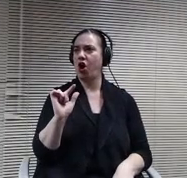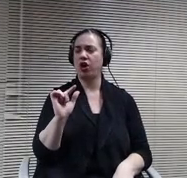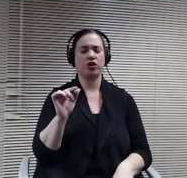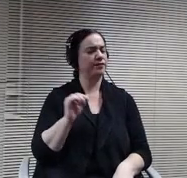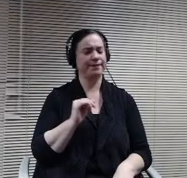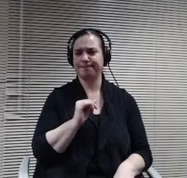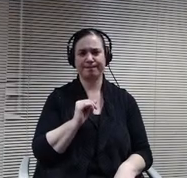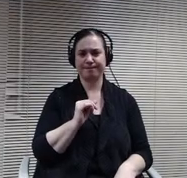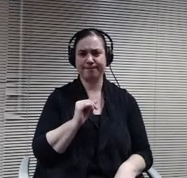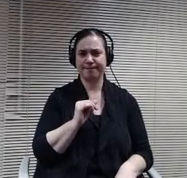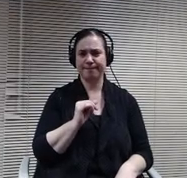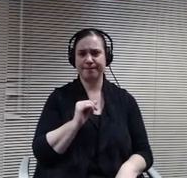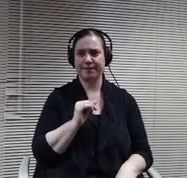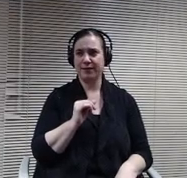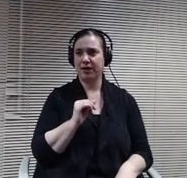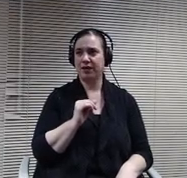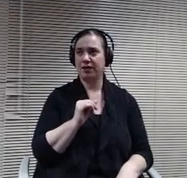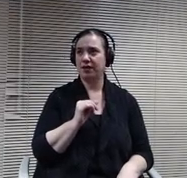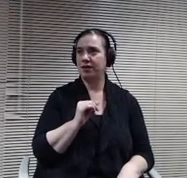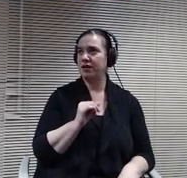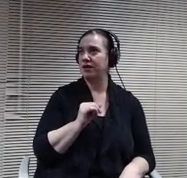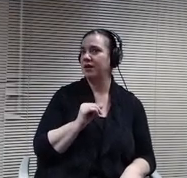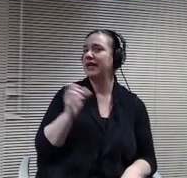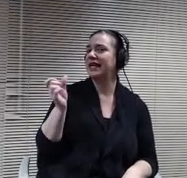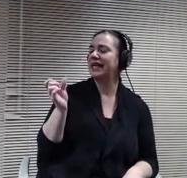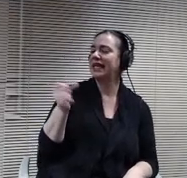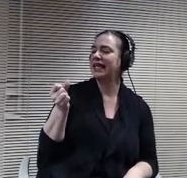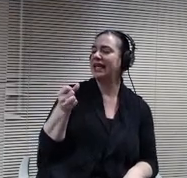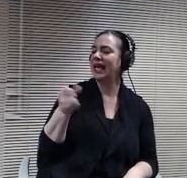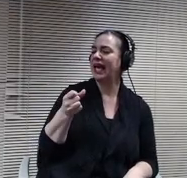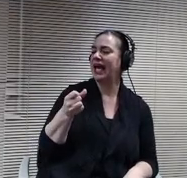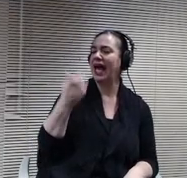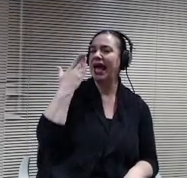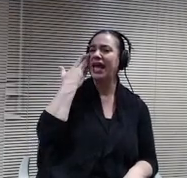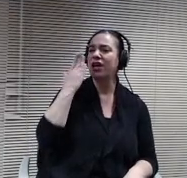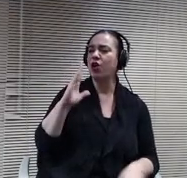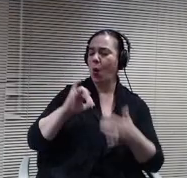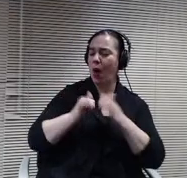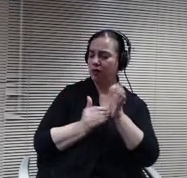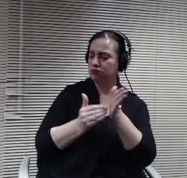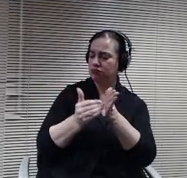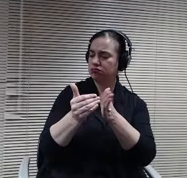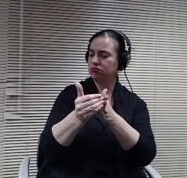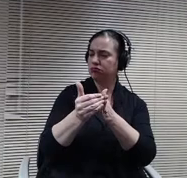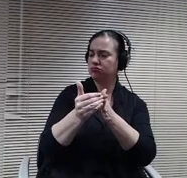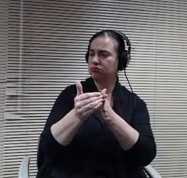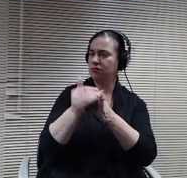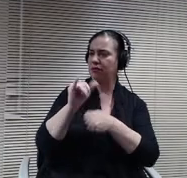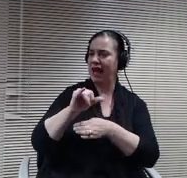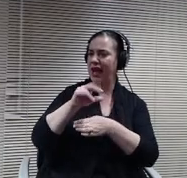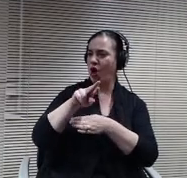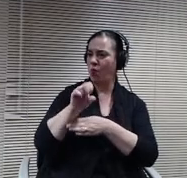Yeah you did I didn't know the frequency of it, it modifying, but I'd say I thought it was more elastic as far as to